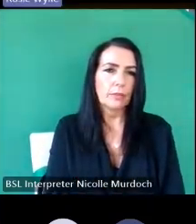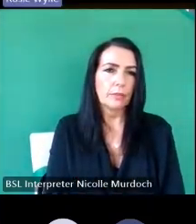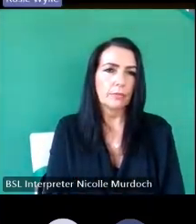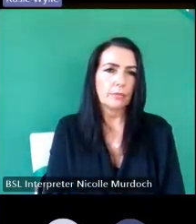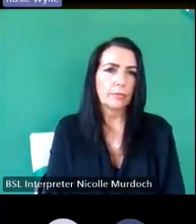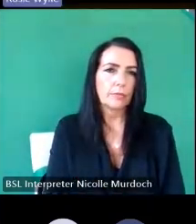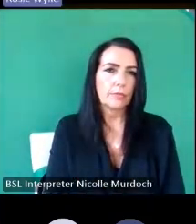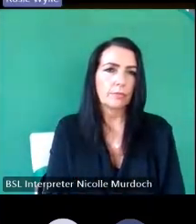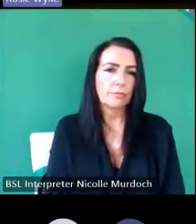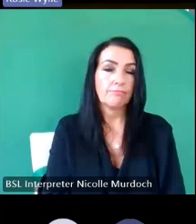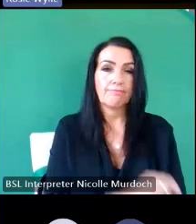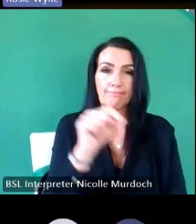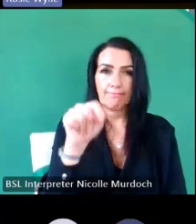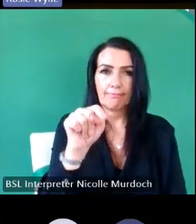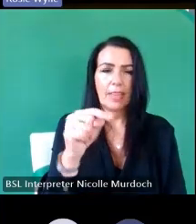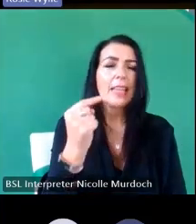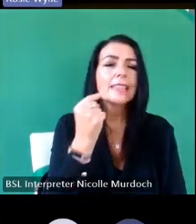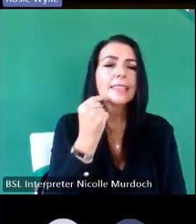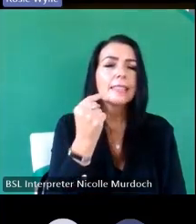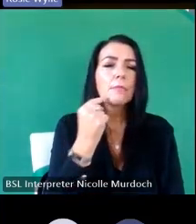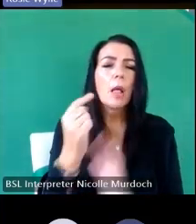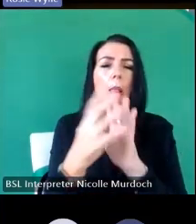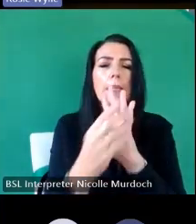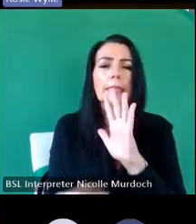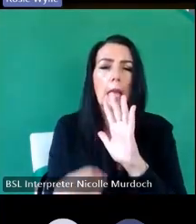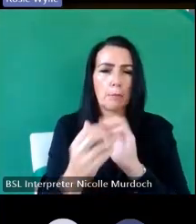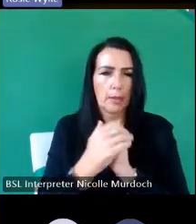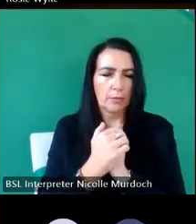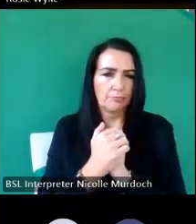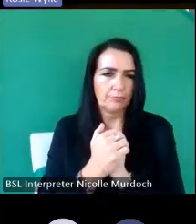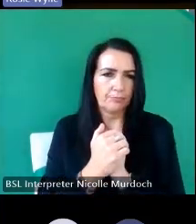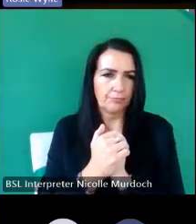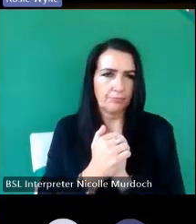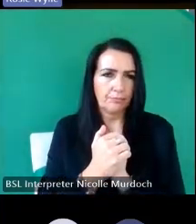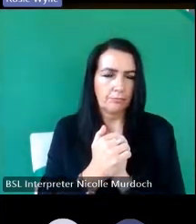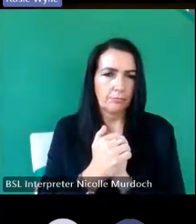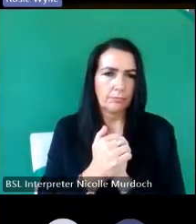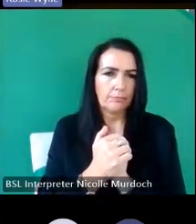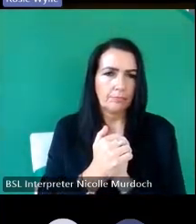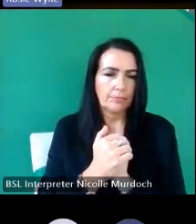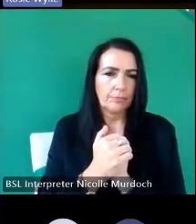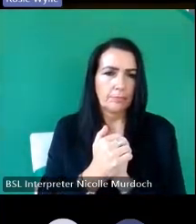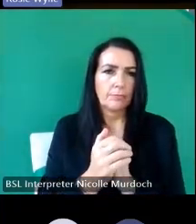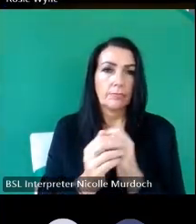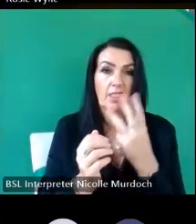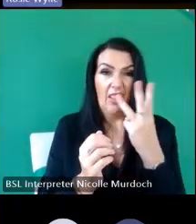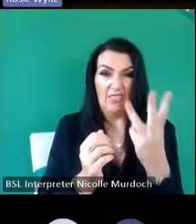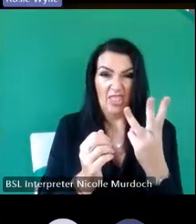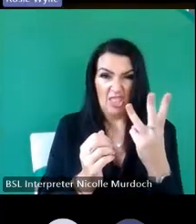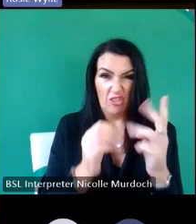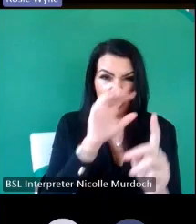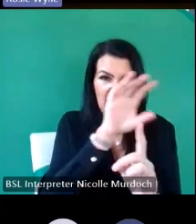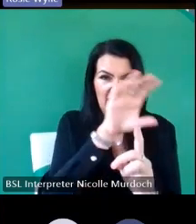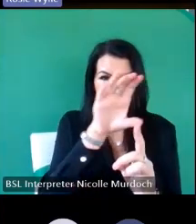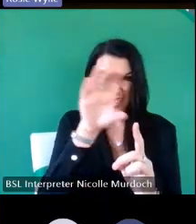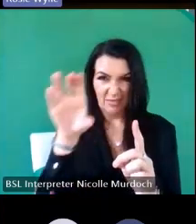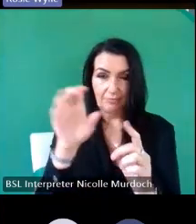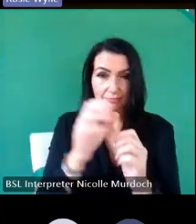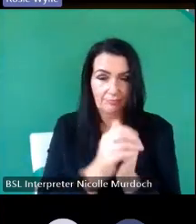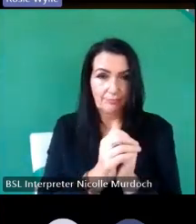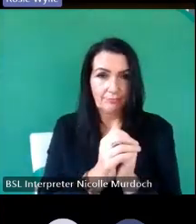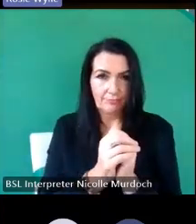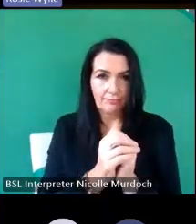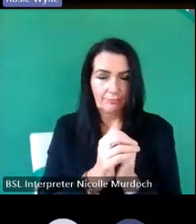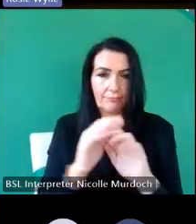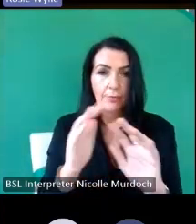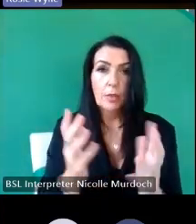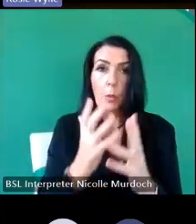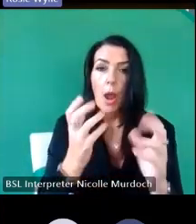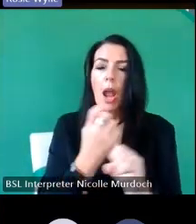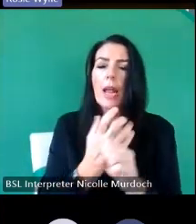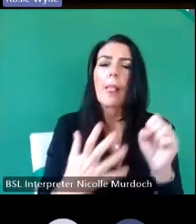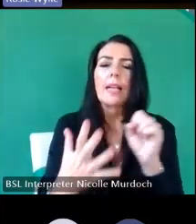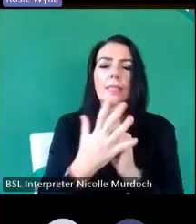um here's some simple examples of uh of three um marks uh all of these found at Glo and the next